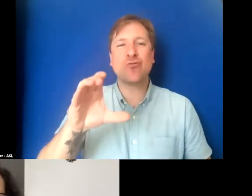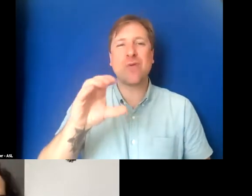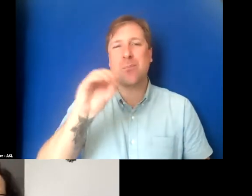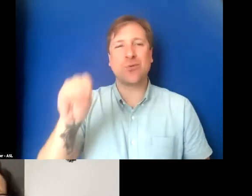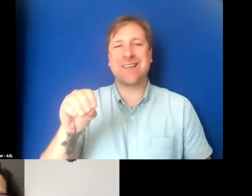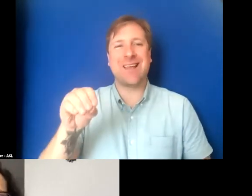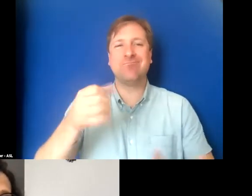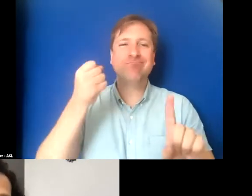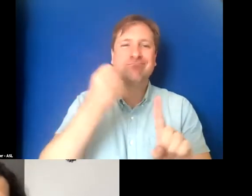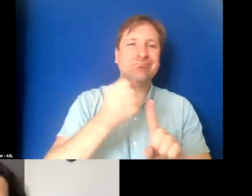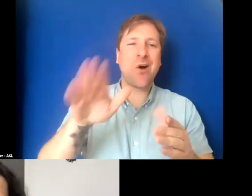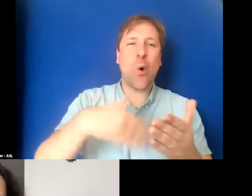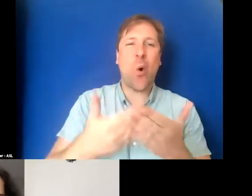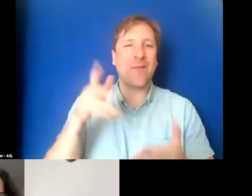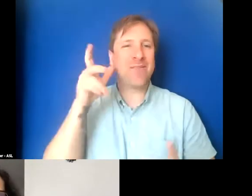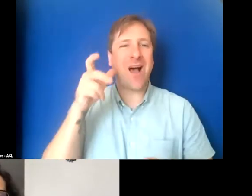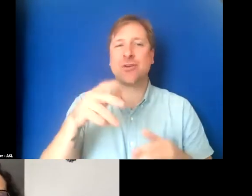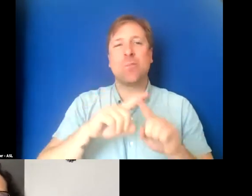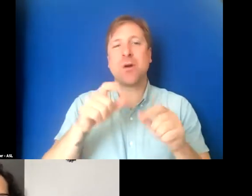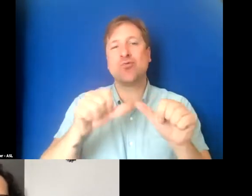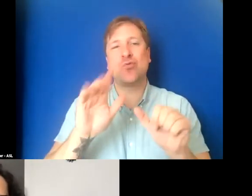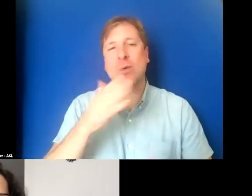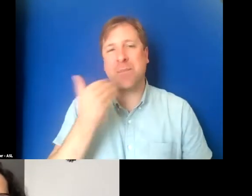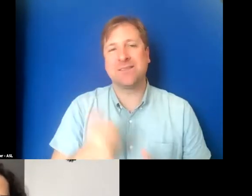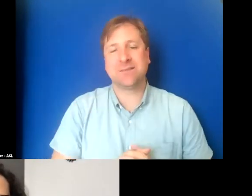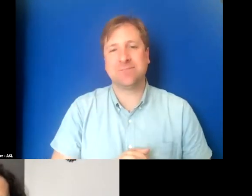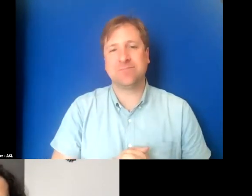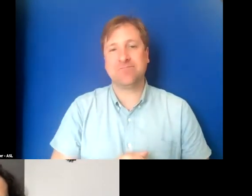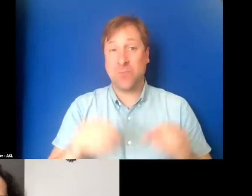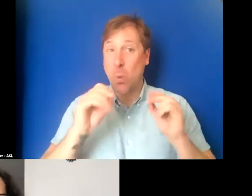all the audio, but you do the best you can. Okay, yesterday